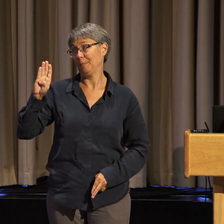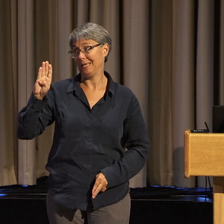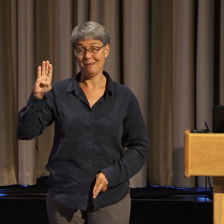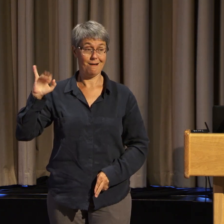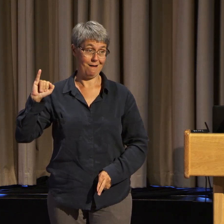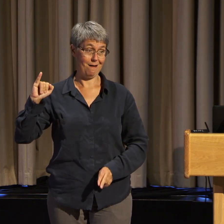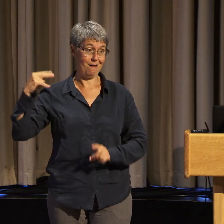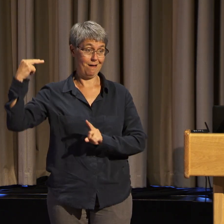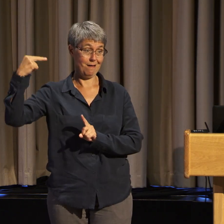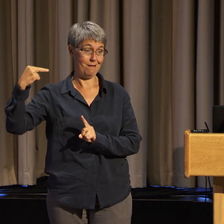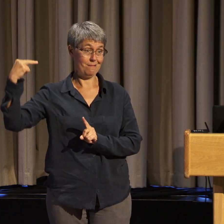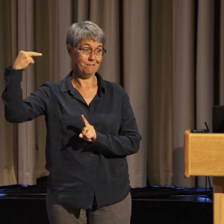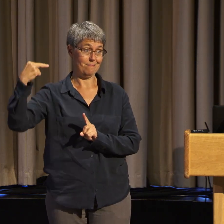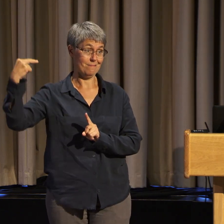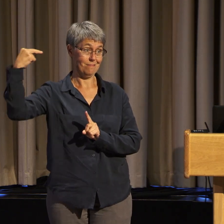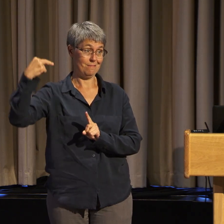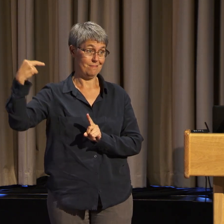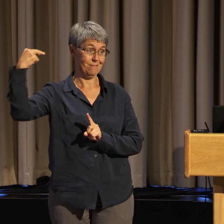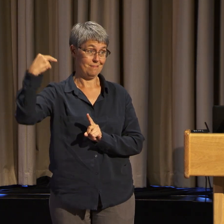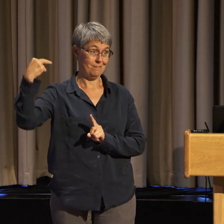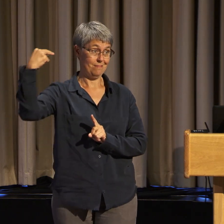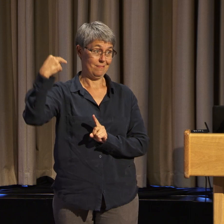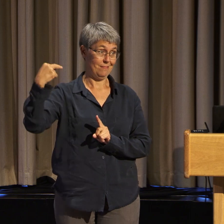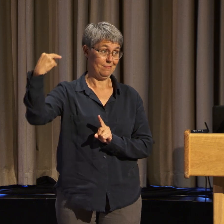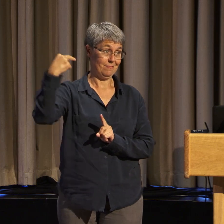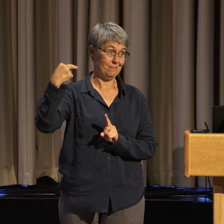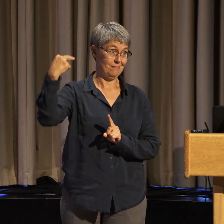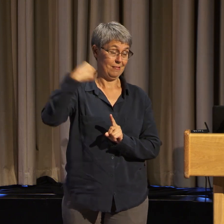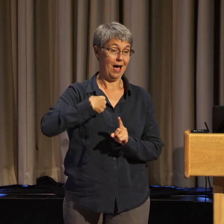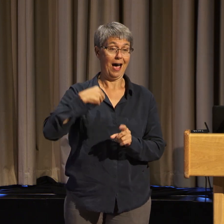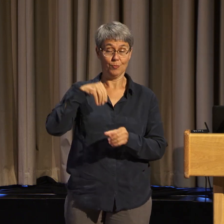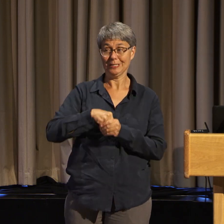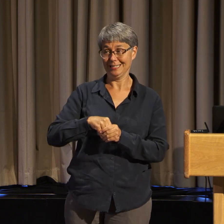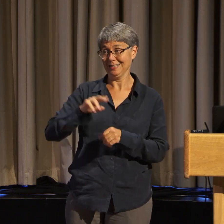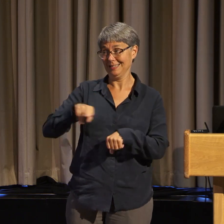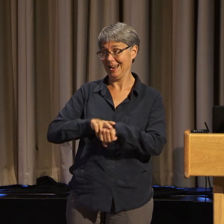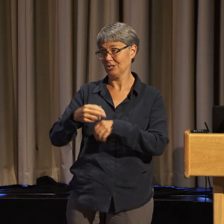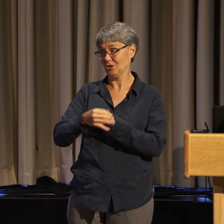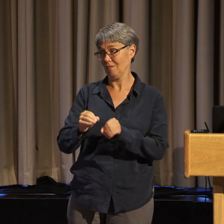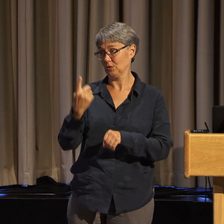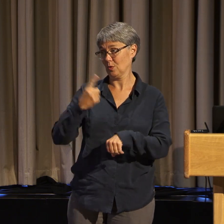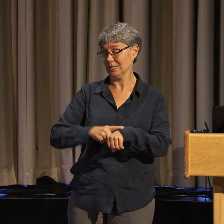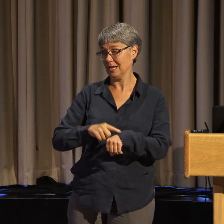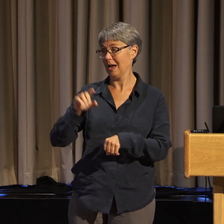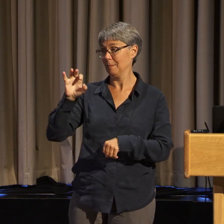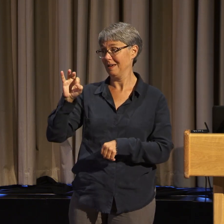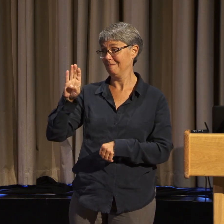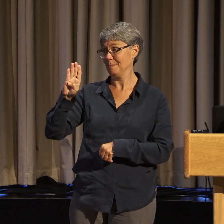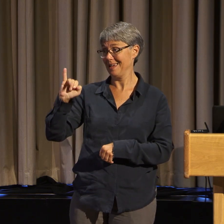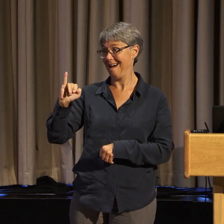I remember being in our national office when the FBI came in with the big bomb dogs because they